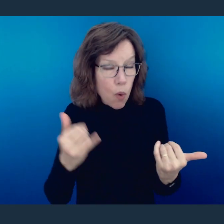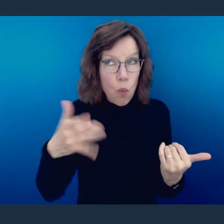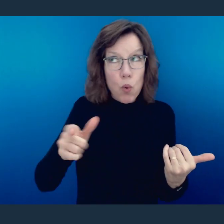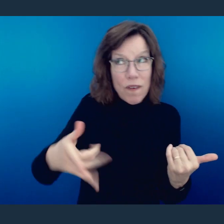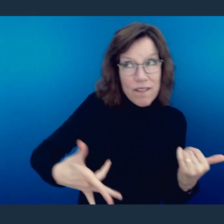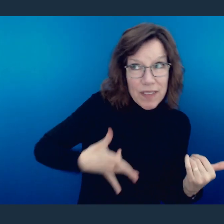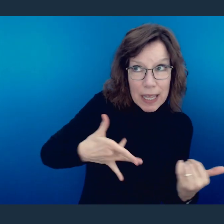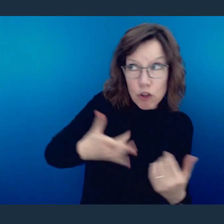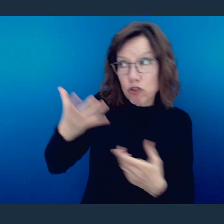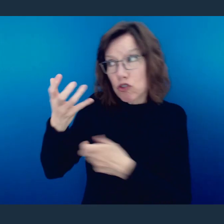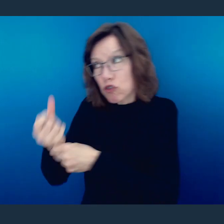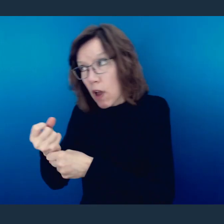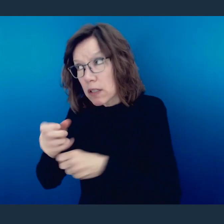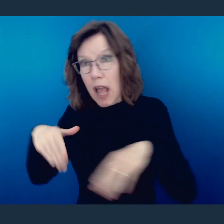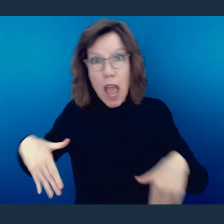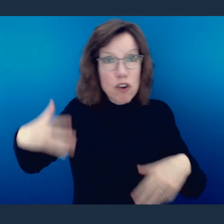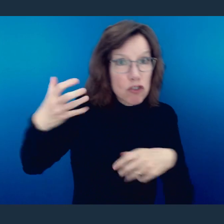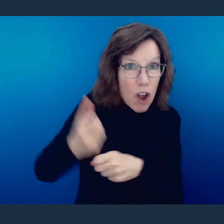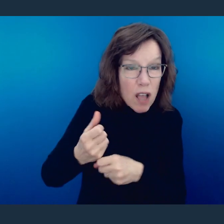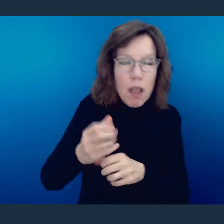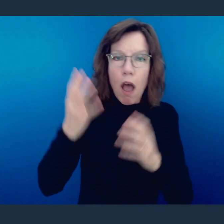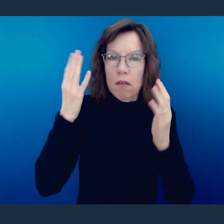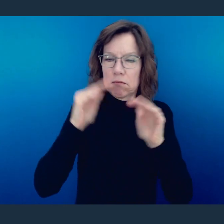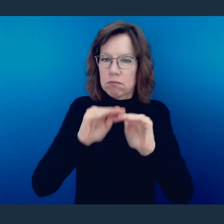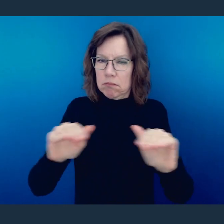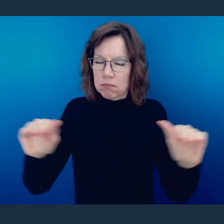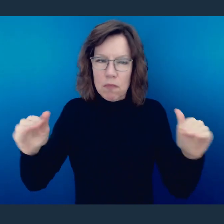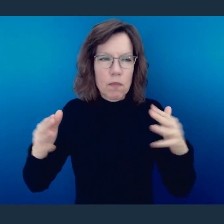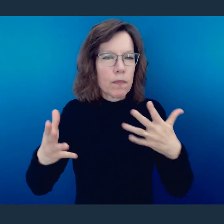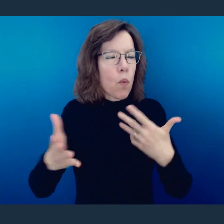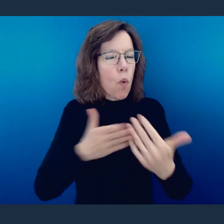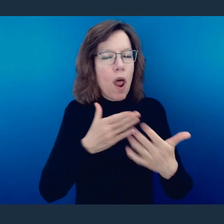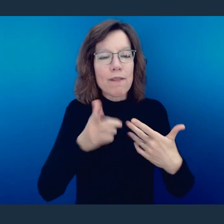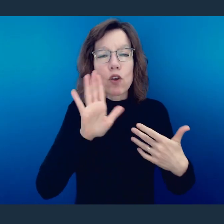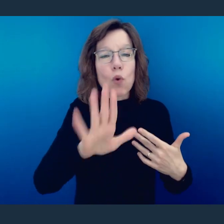know this, that no matter what your background has been, no matter what you've subjected